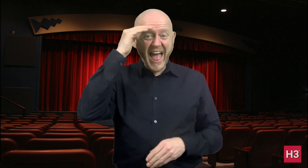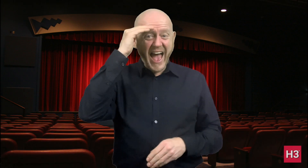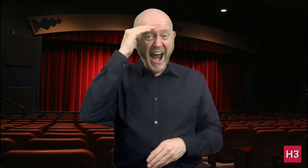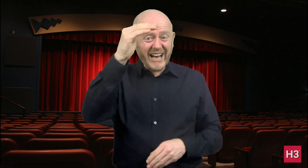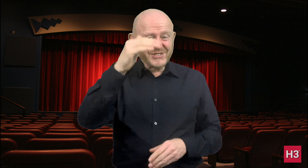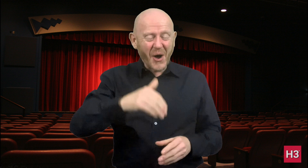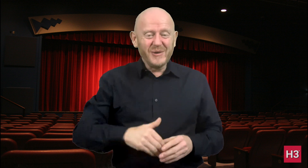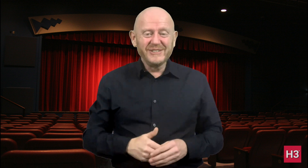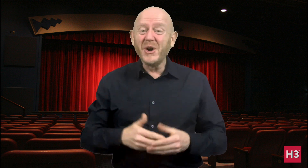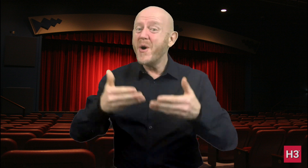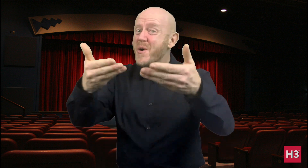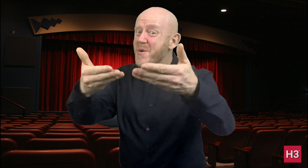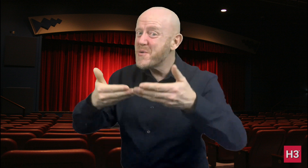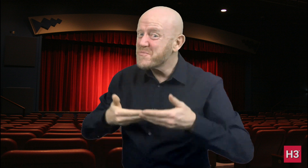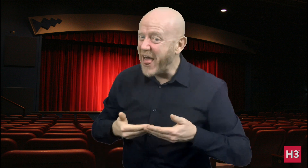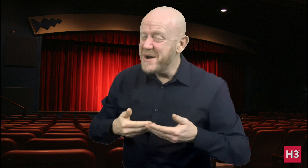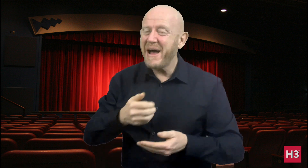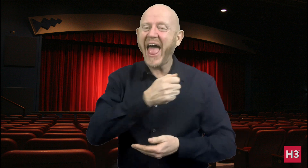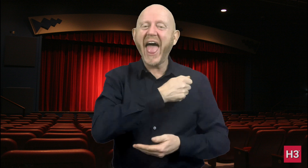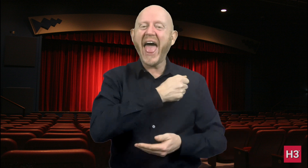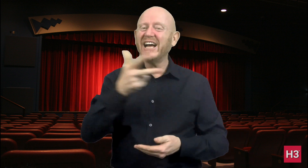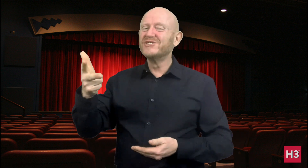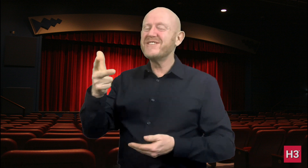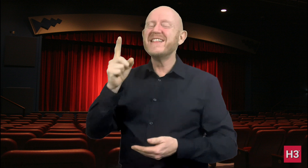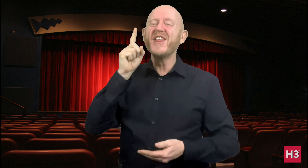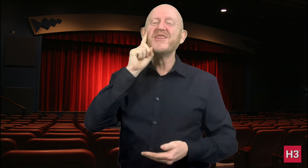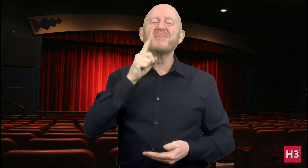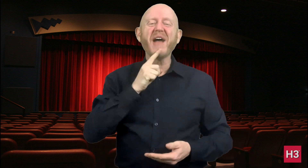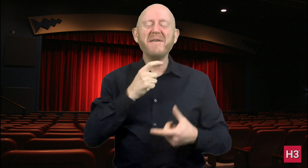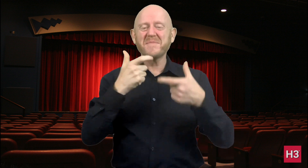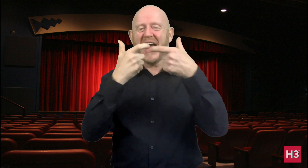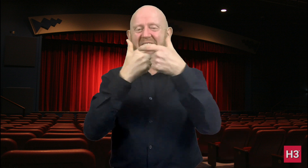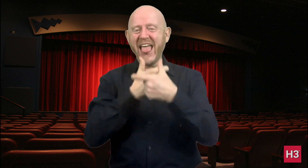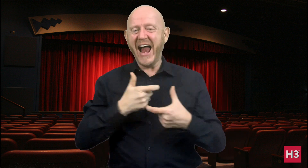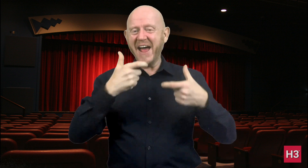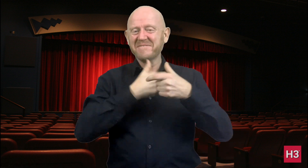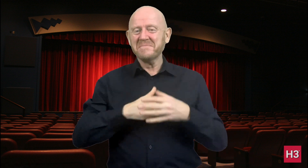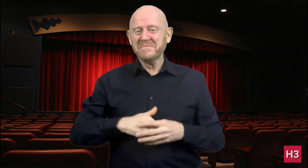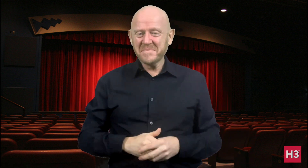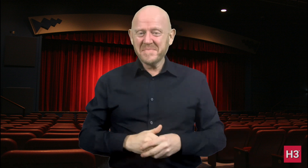Hello! Welcome to DeafLaugh!